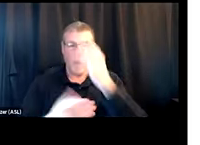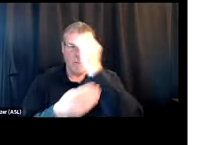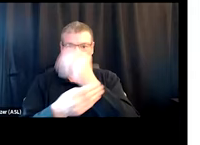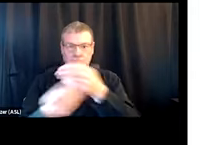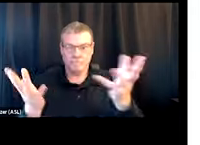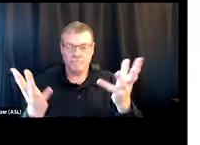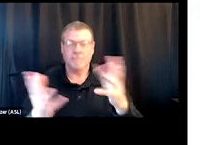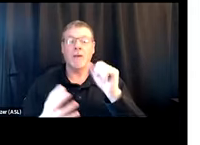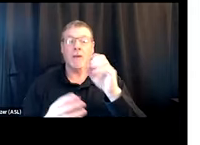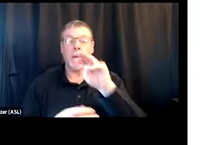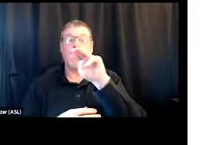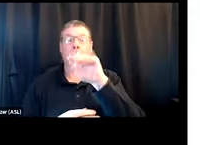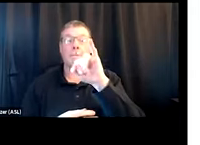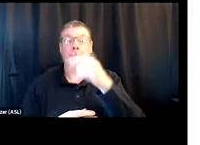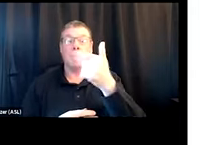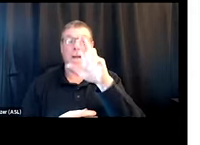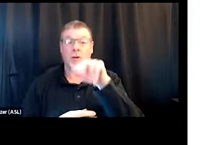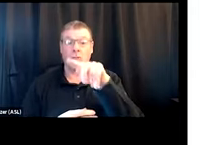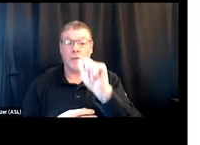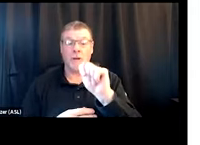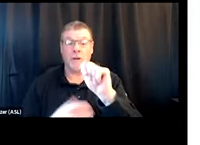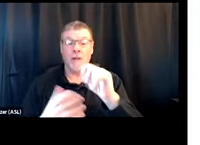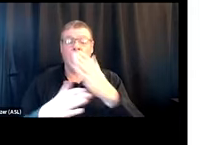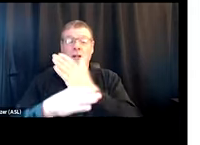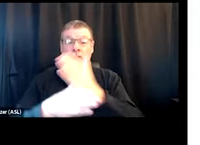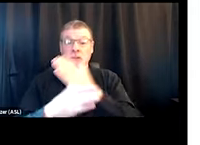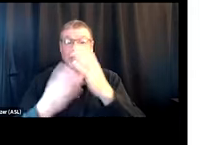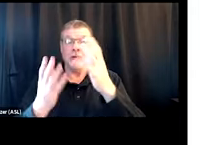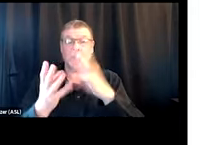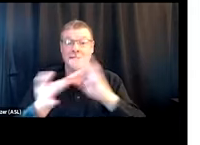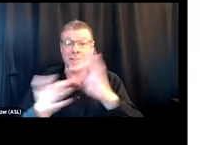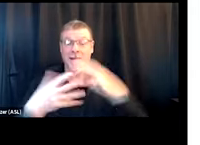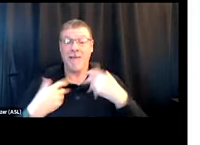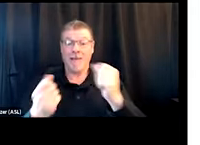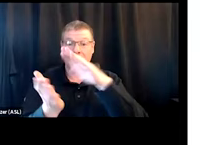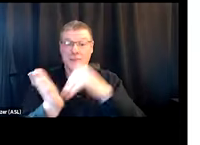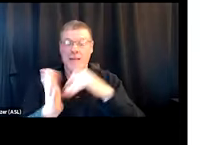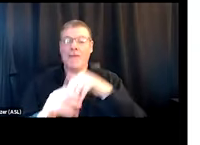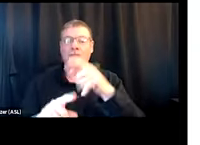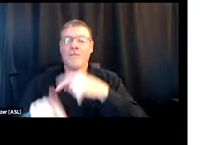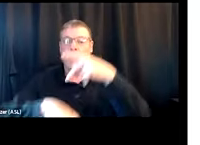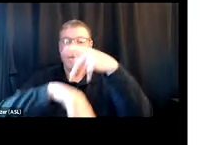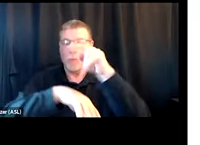So a migrant health center in Puerto Rico shared their success with peer distribution in our February webinar syringe service program.